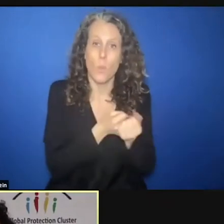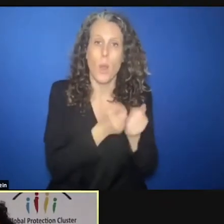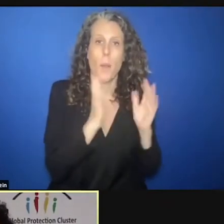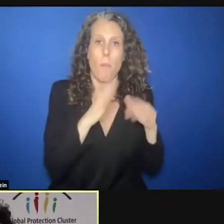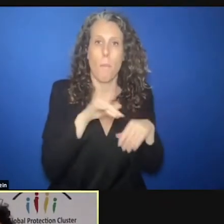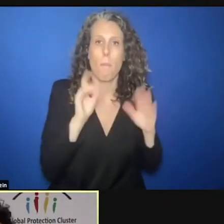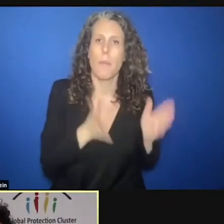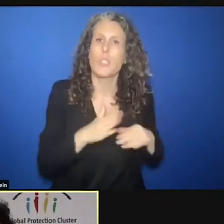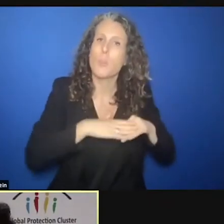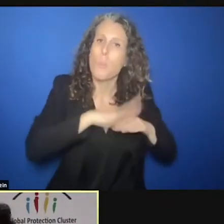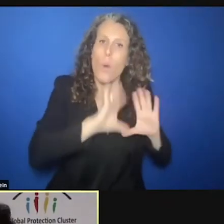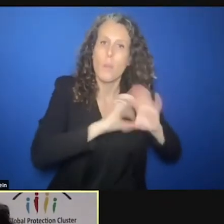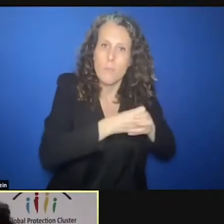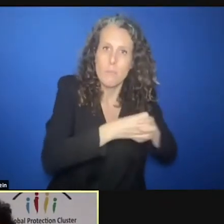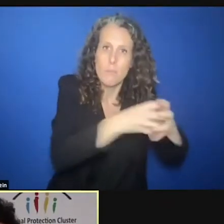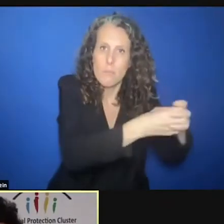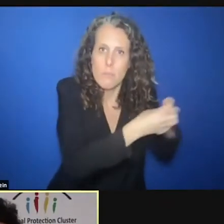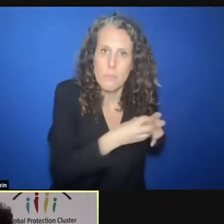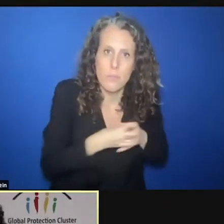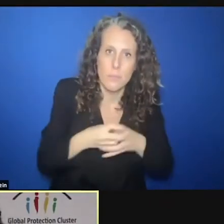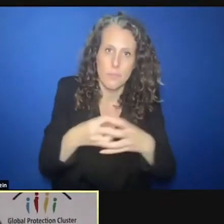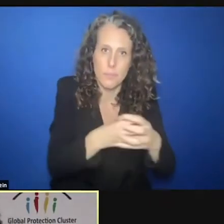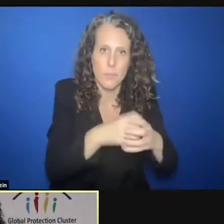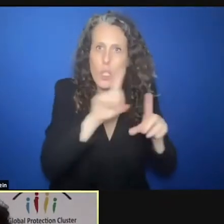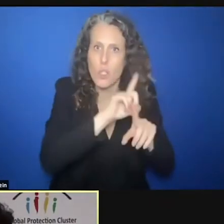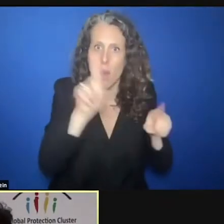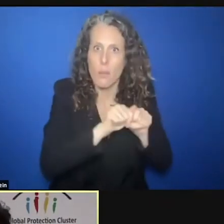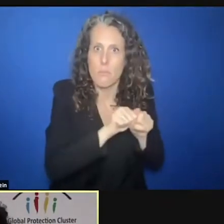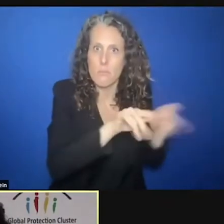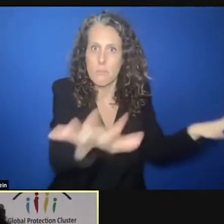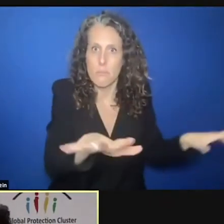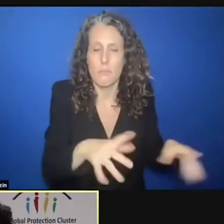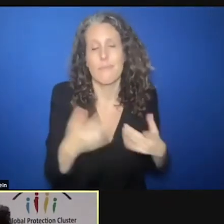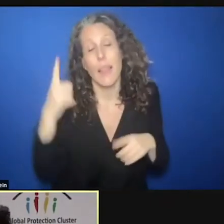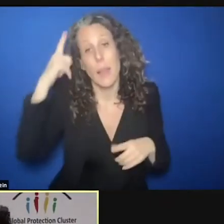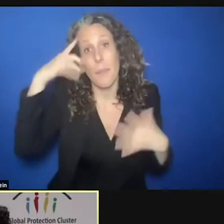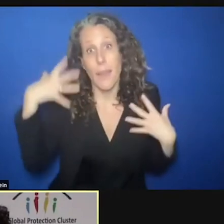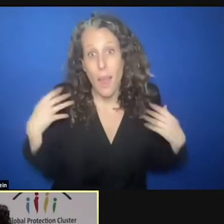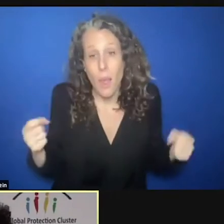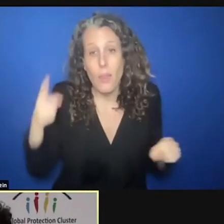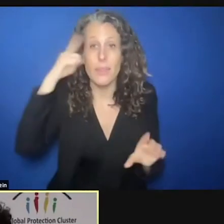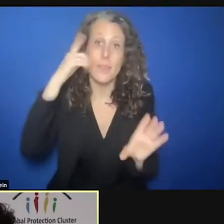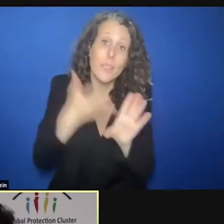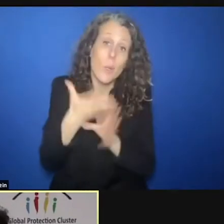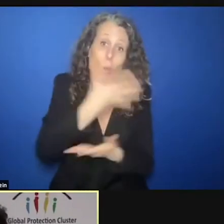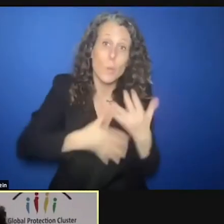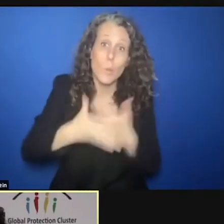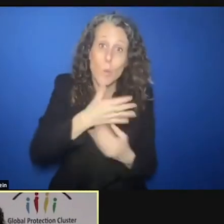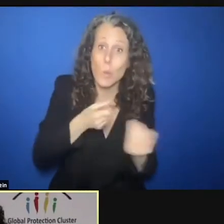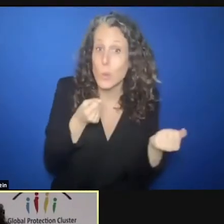of protection actions alone. Mental health, psycho social support, trafficking in person,